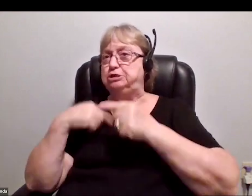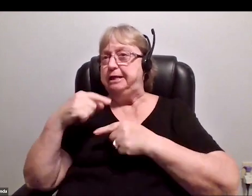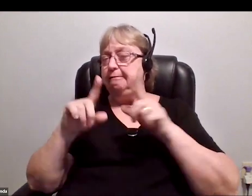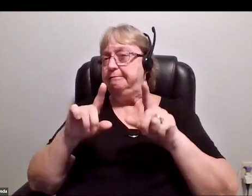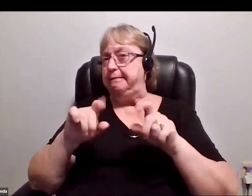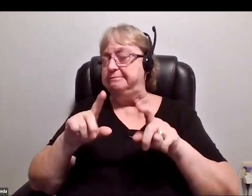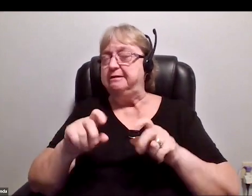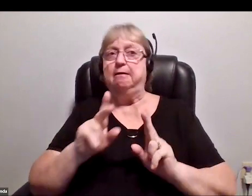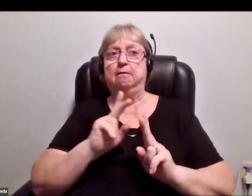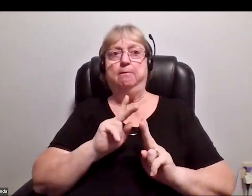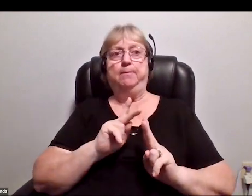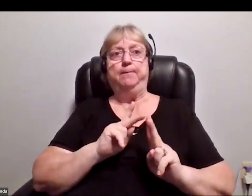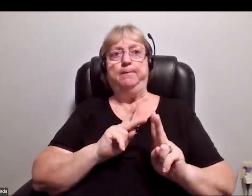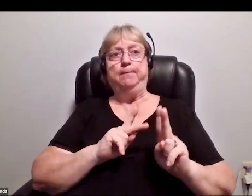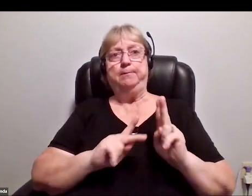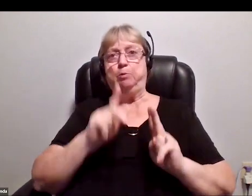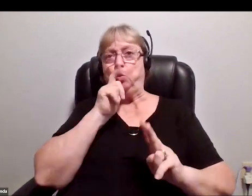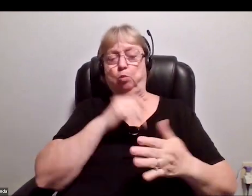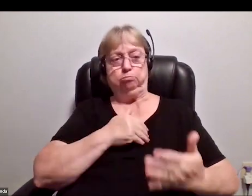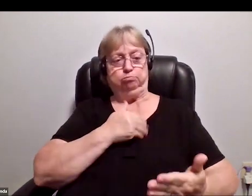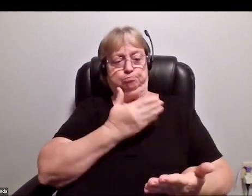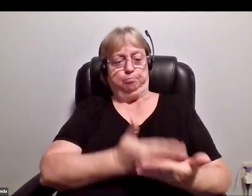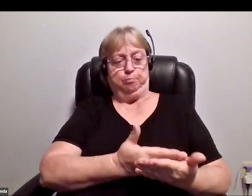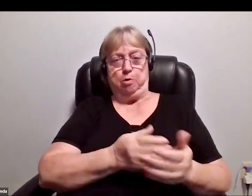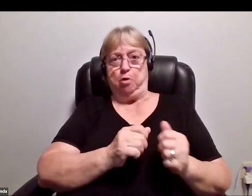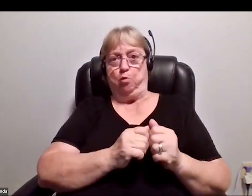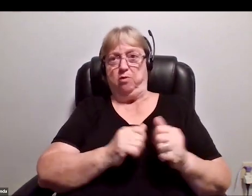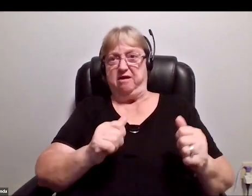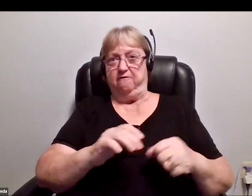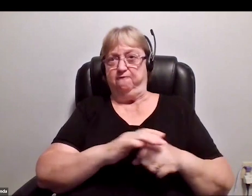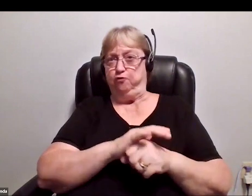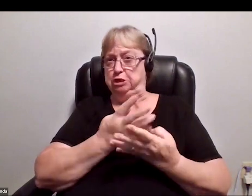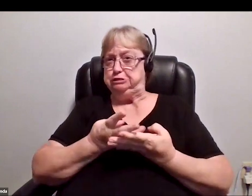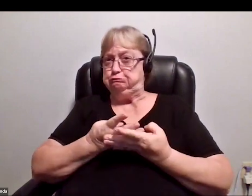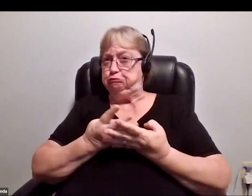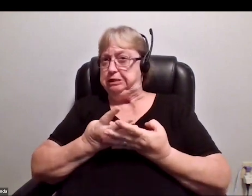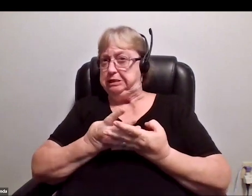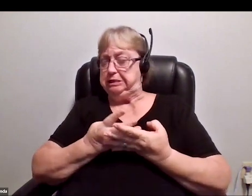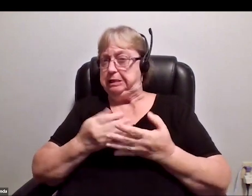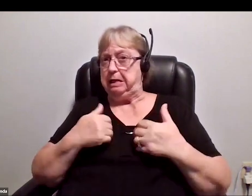people who were born basically without being fully screened have huge amounts of societal disadvantages.